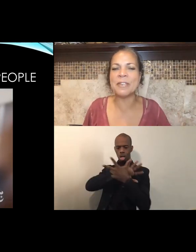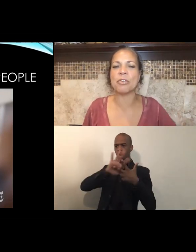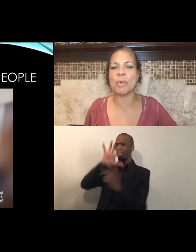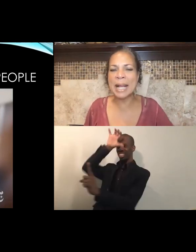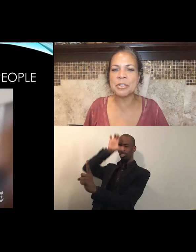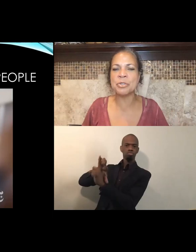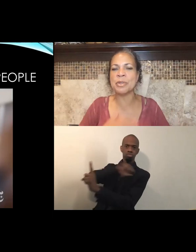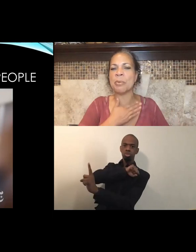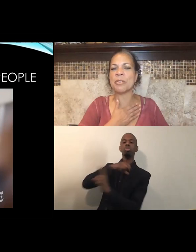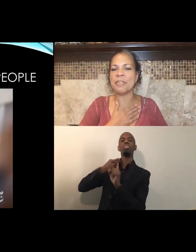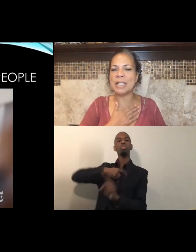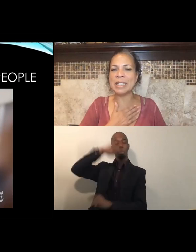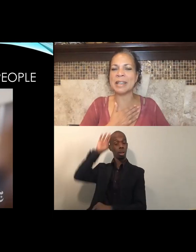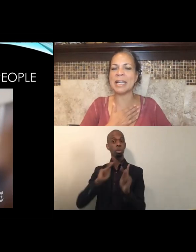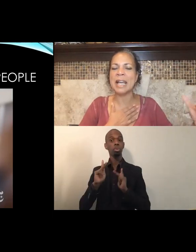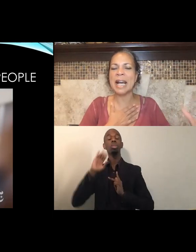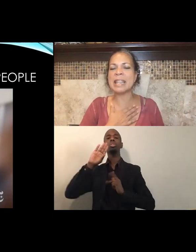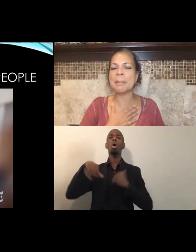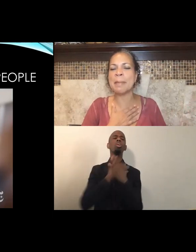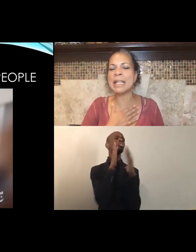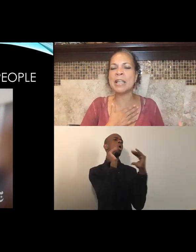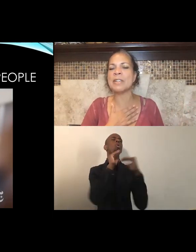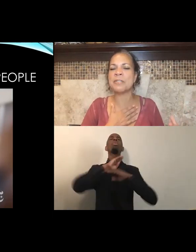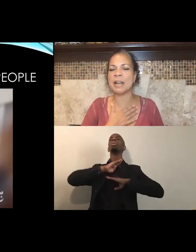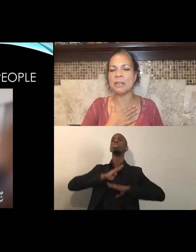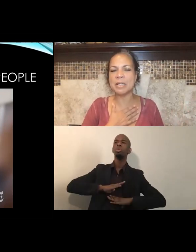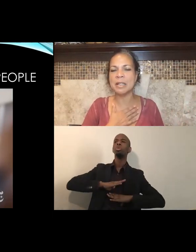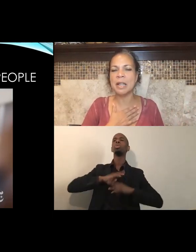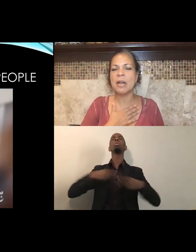and gratitude that we're feeling, that I think many of us felt,